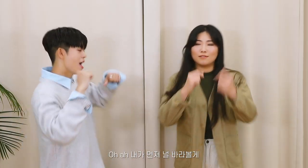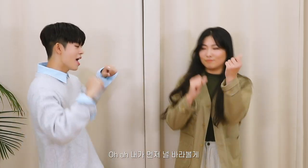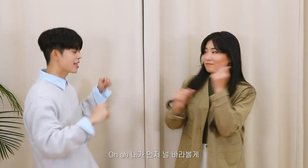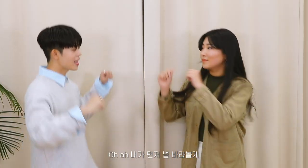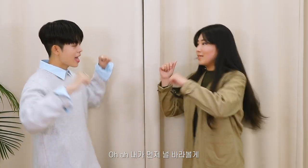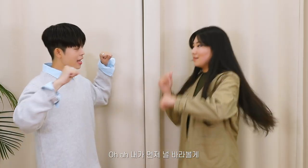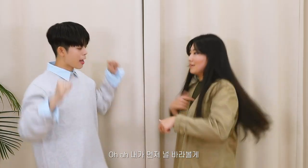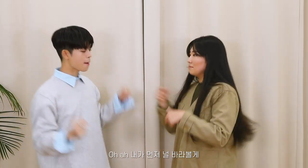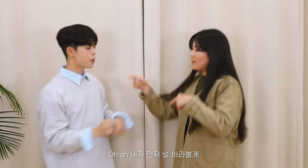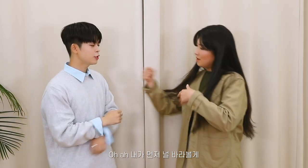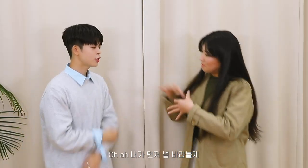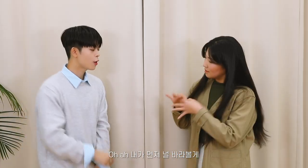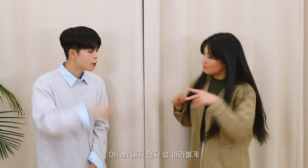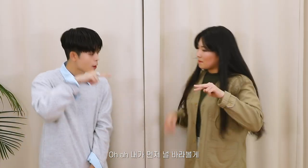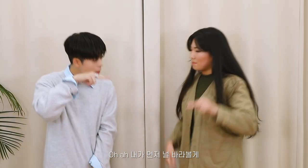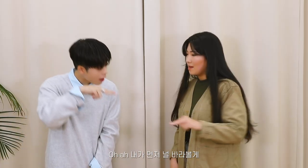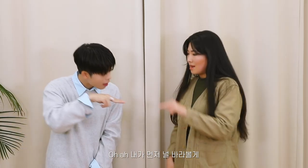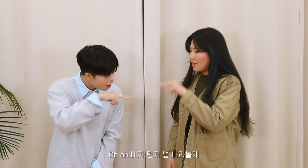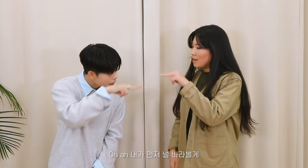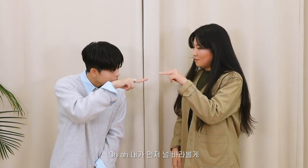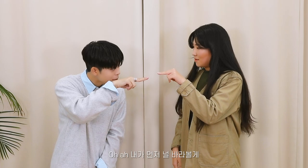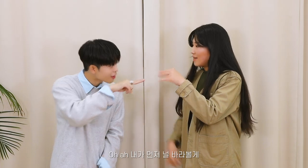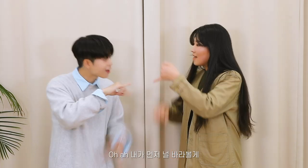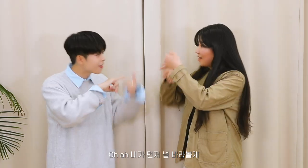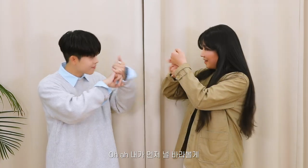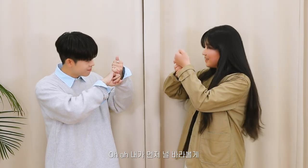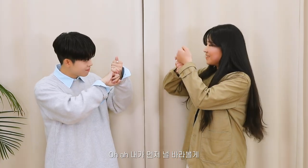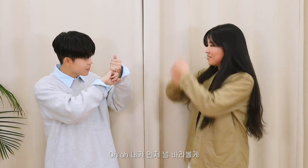Oh ah, I'll look at you first